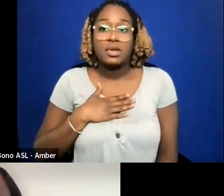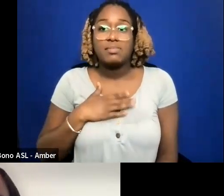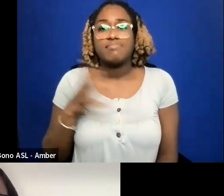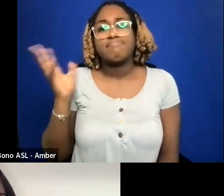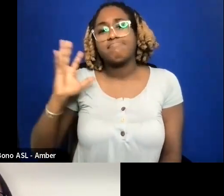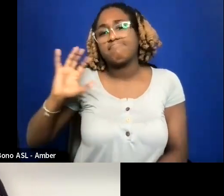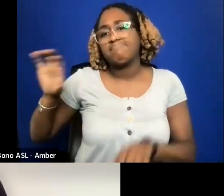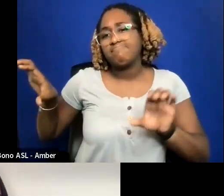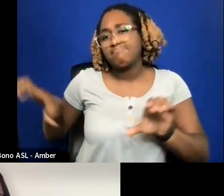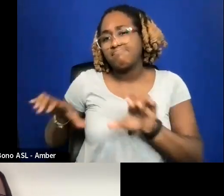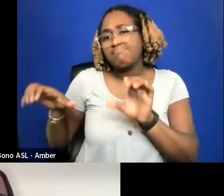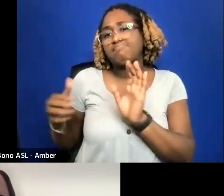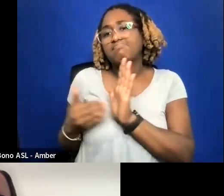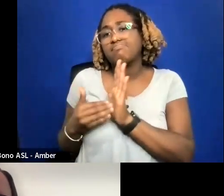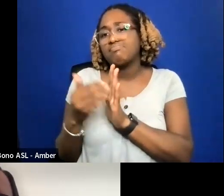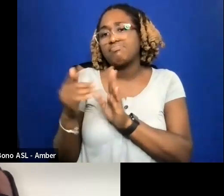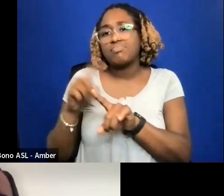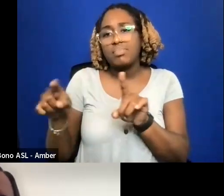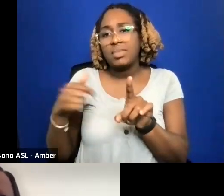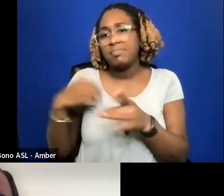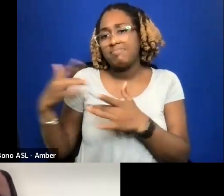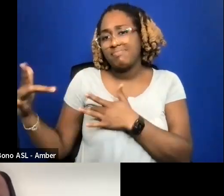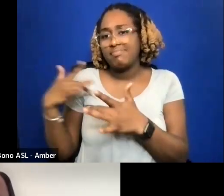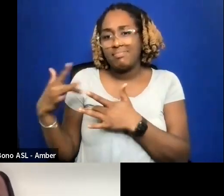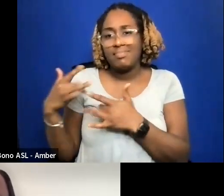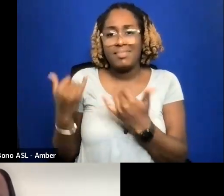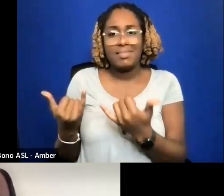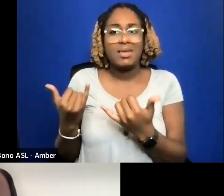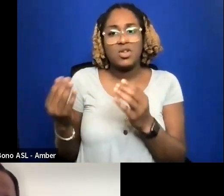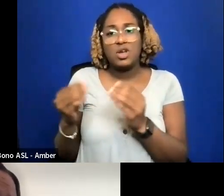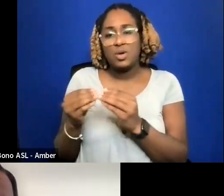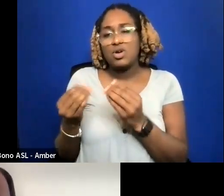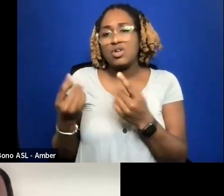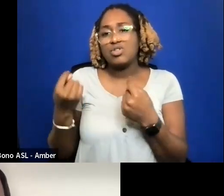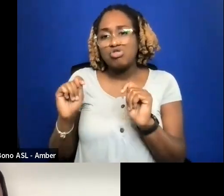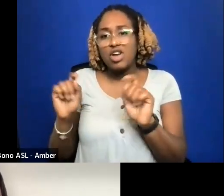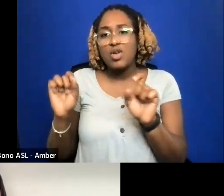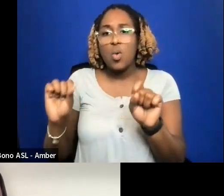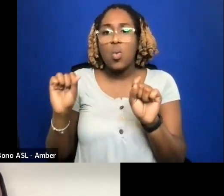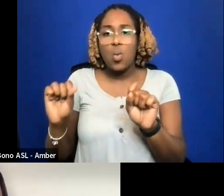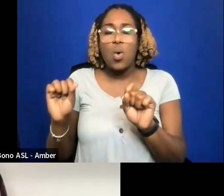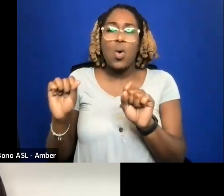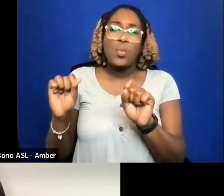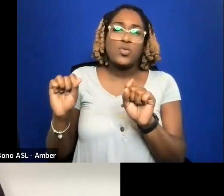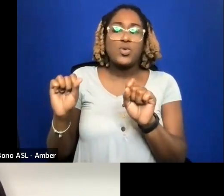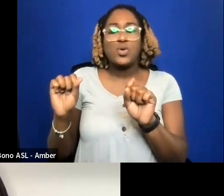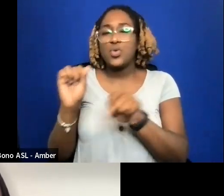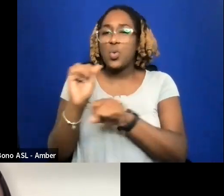MY CONCERN IS MORE I'M TRYING TO WORK MORE THROUGH ORGANIZATIONS TO HELP FILMMAKER S BECAUSE I DON'T